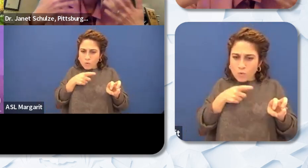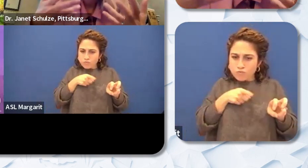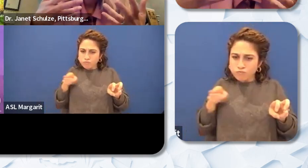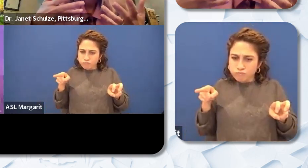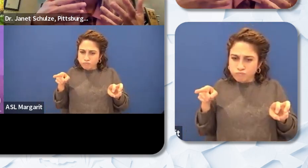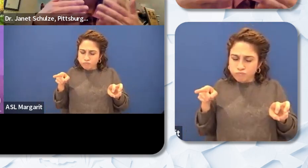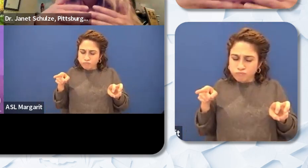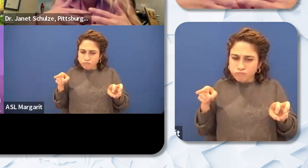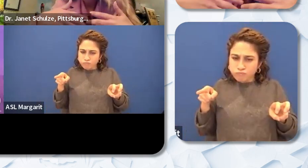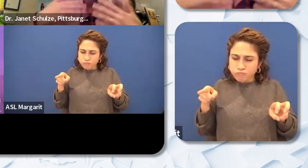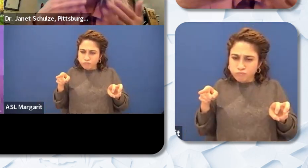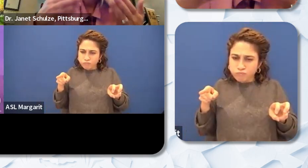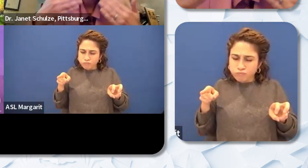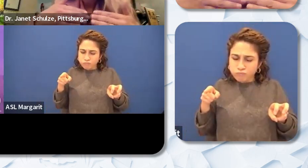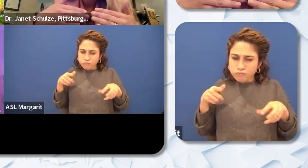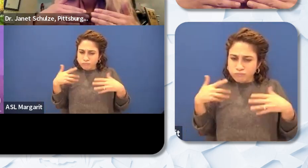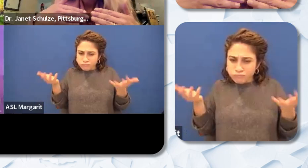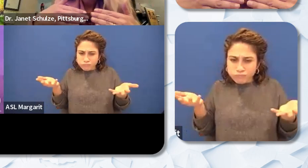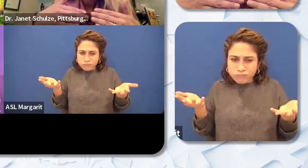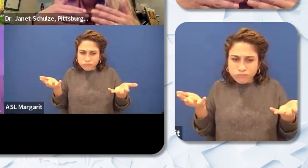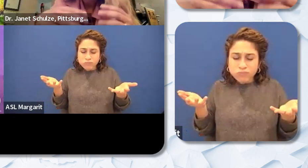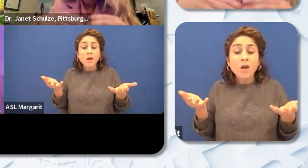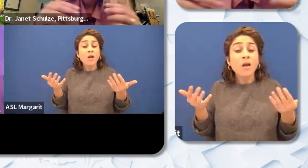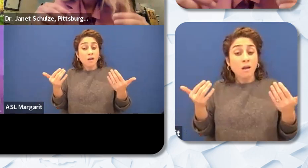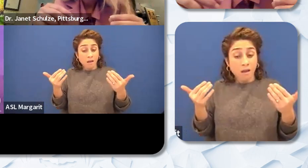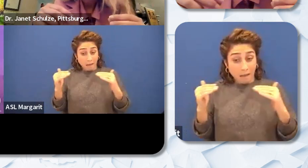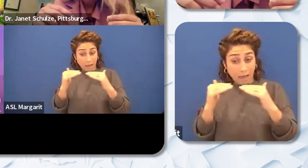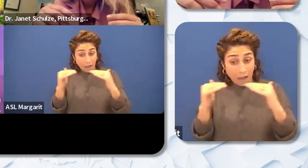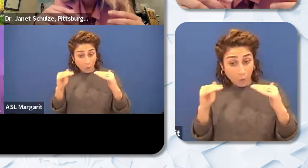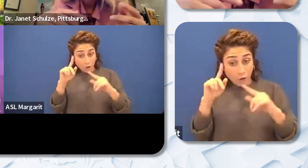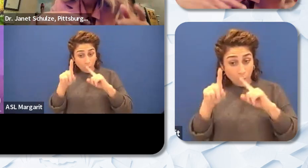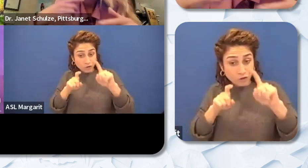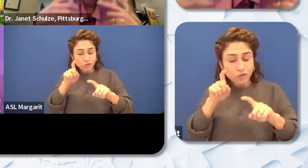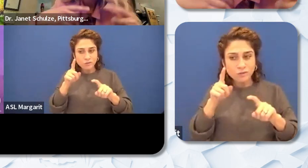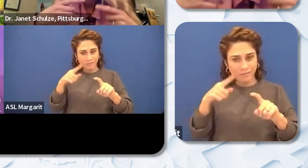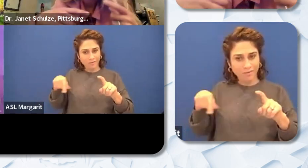may be interviewing? We have equity questions that they're required to use that gets at the